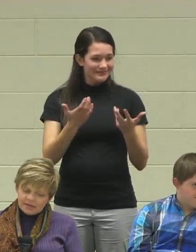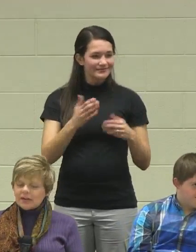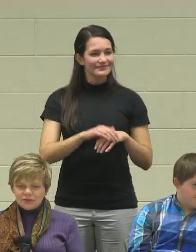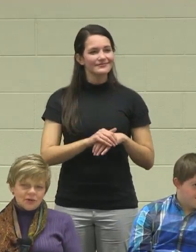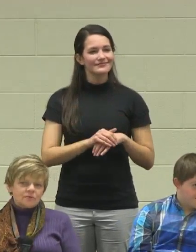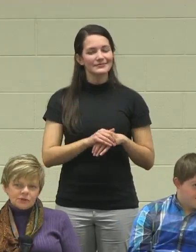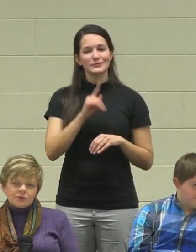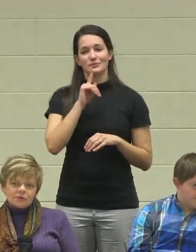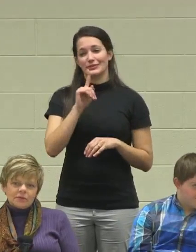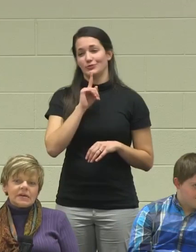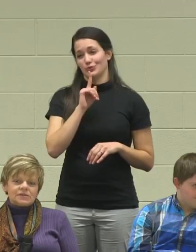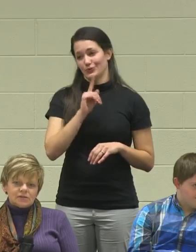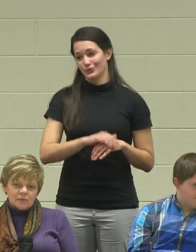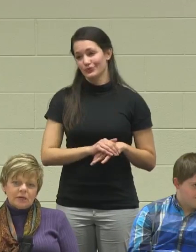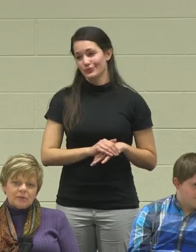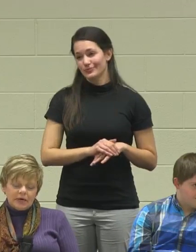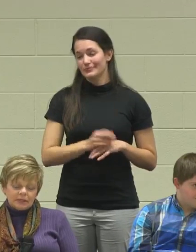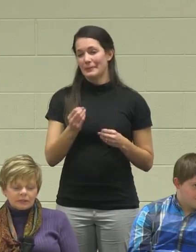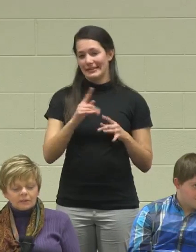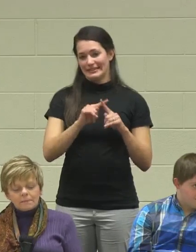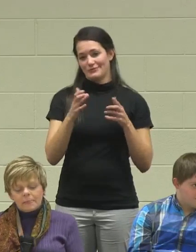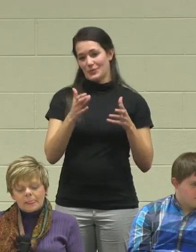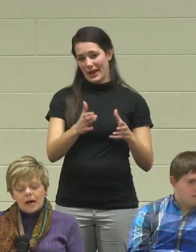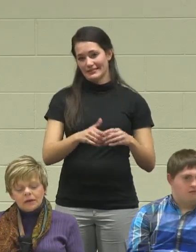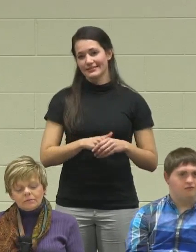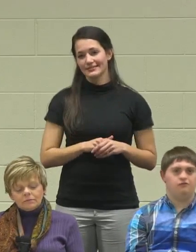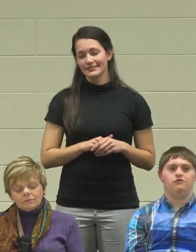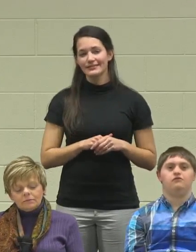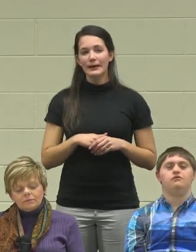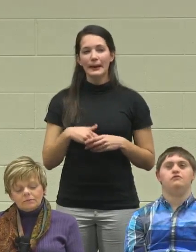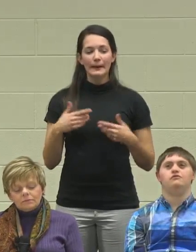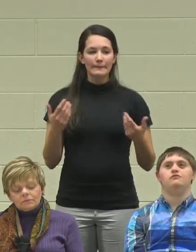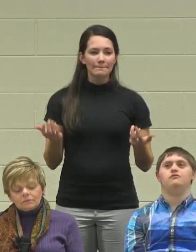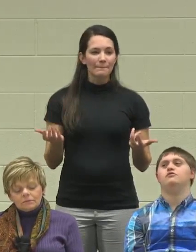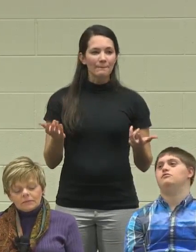That is so true in so many ways.